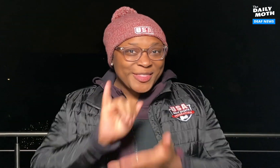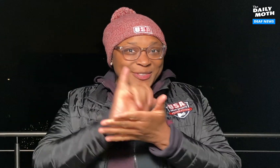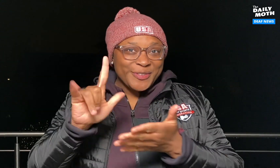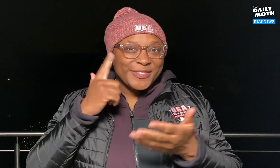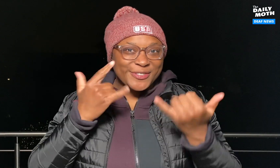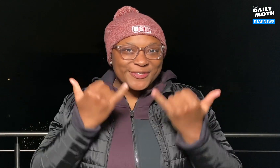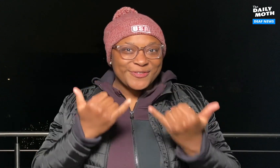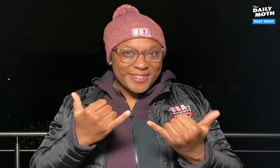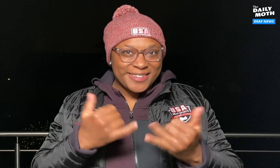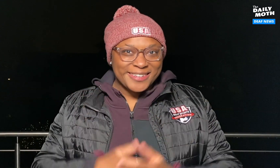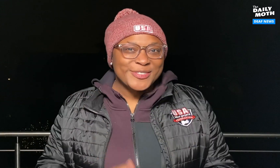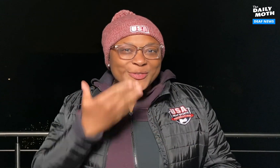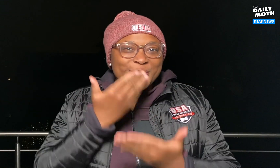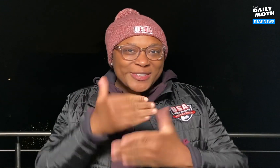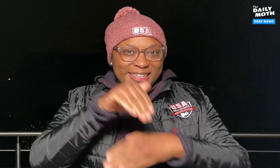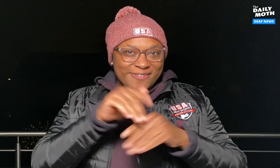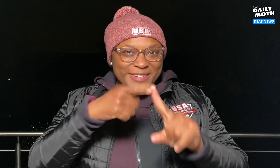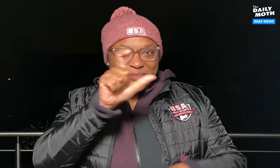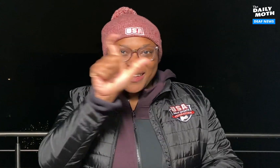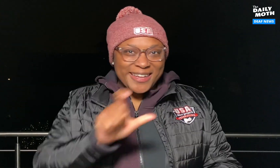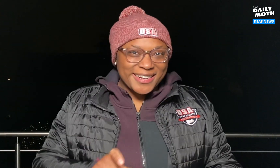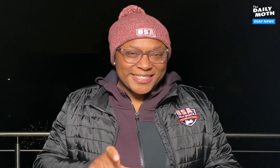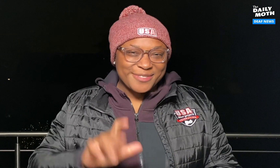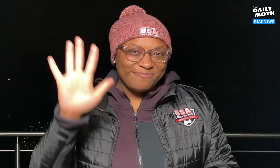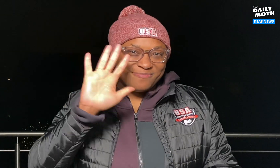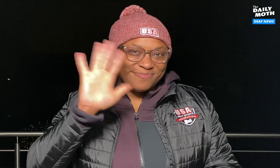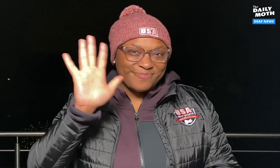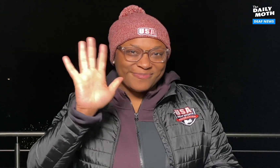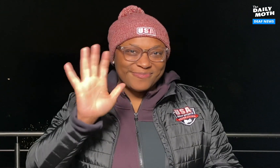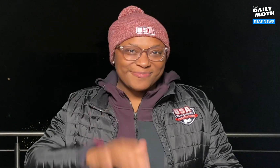That’s all for today. Good night from Italy!